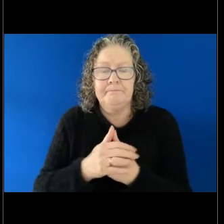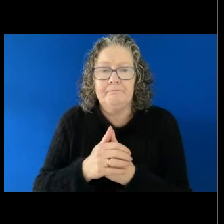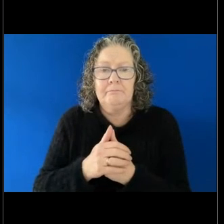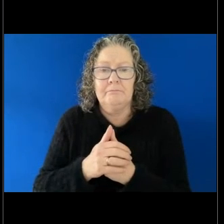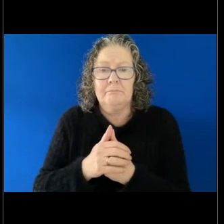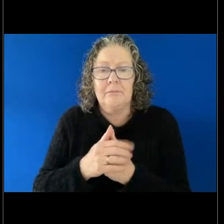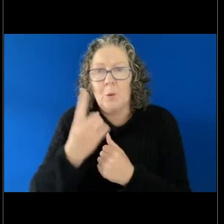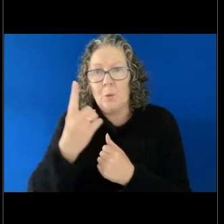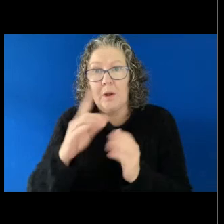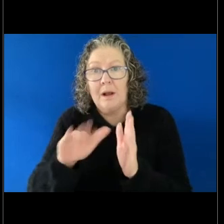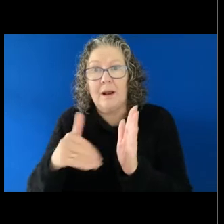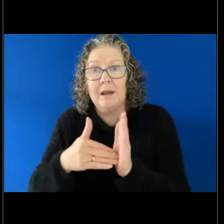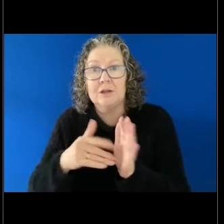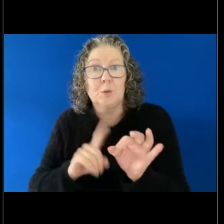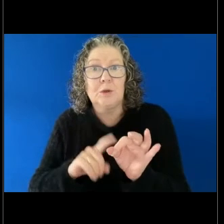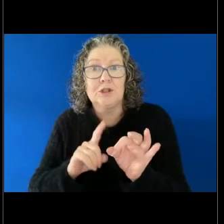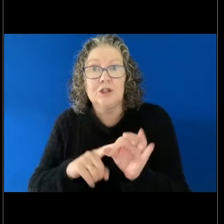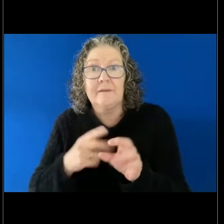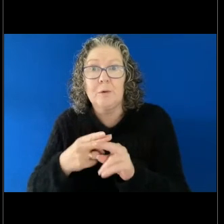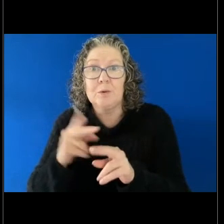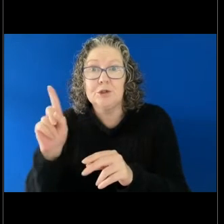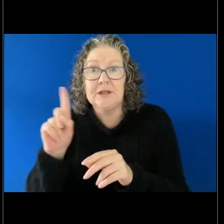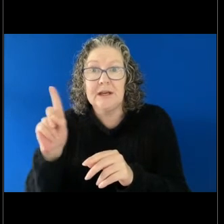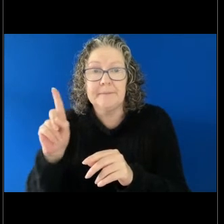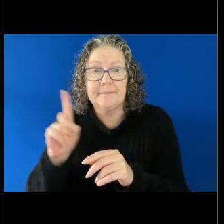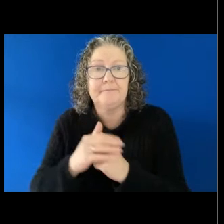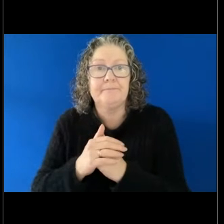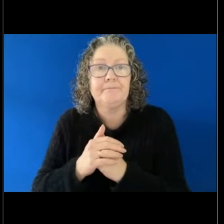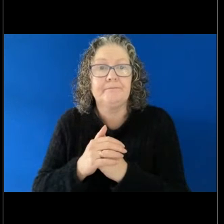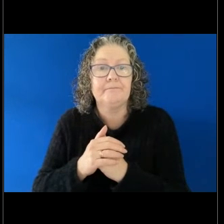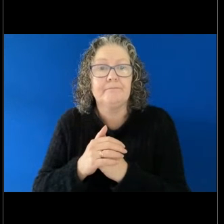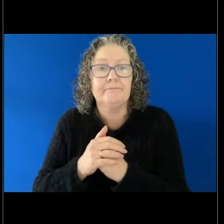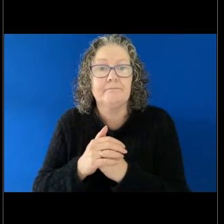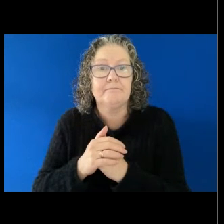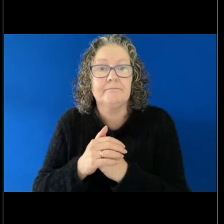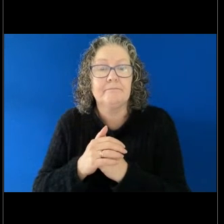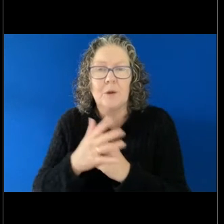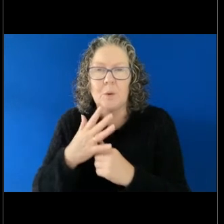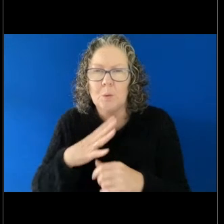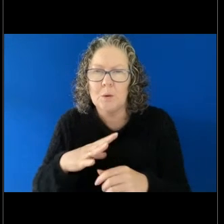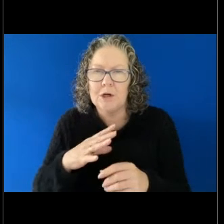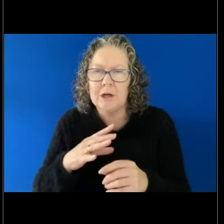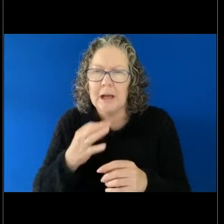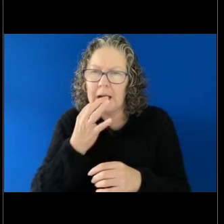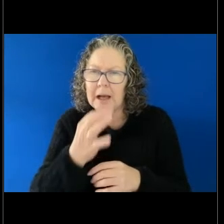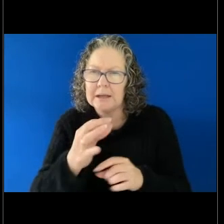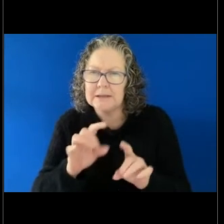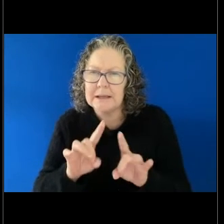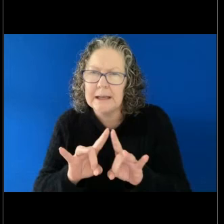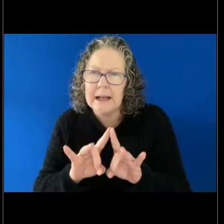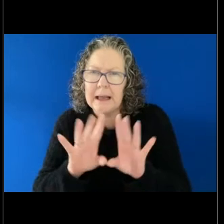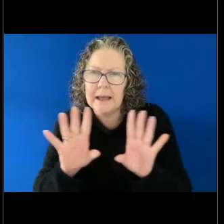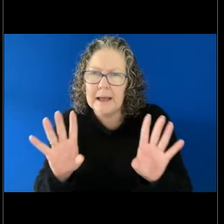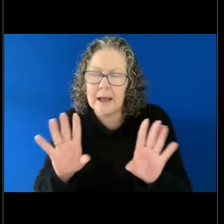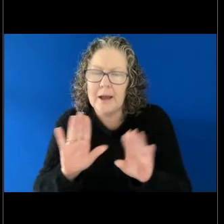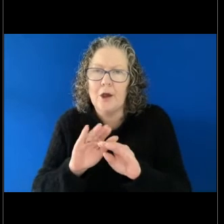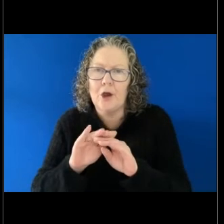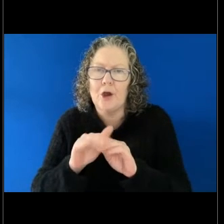question today, just after some clarity around positions of power.